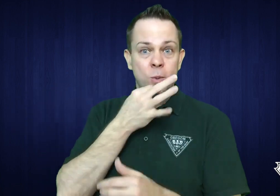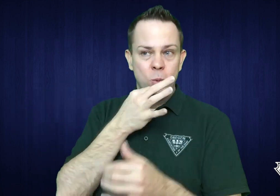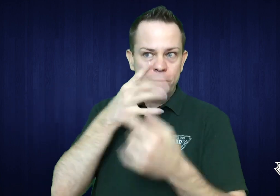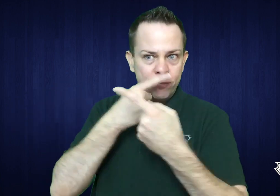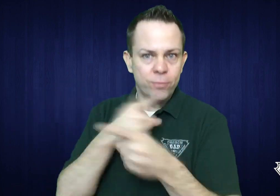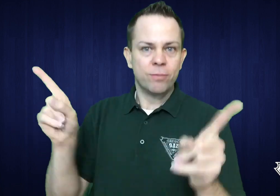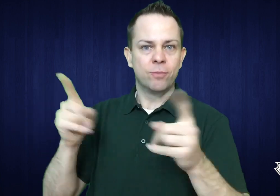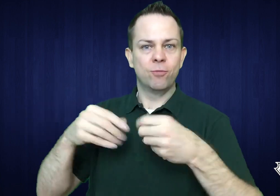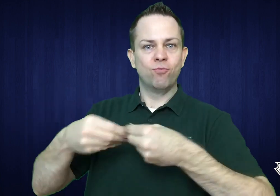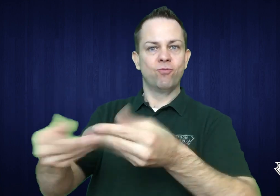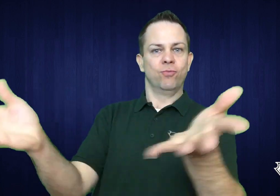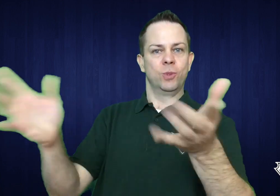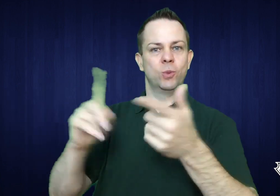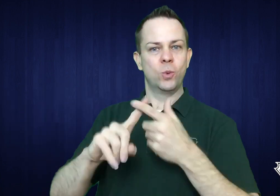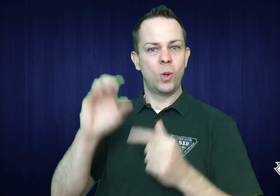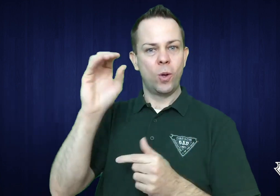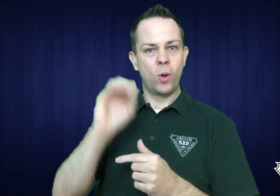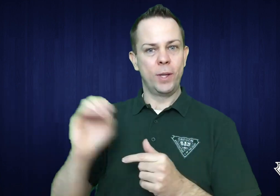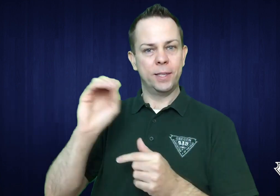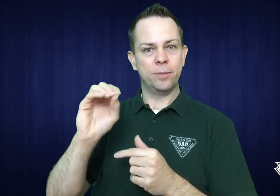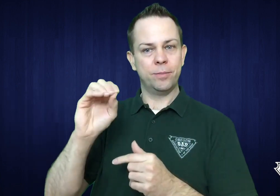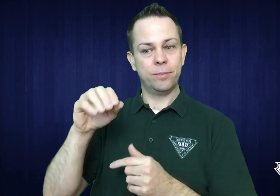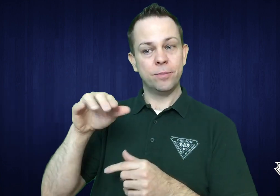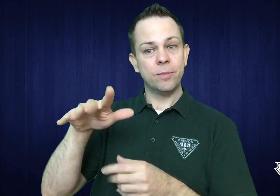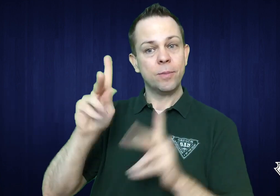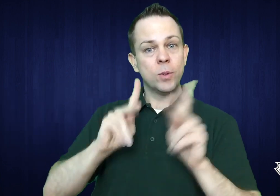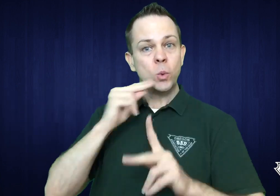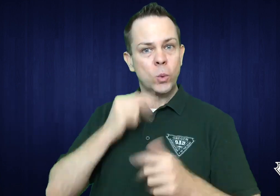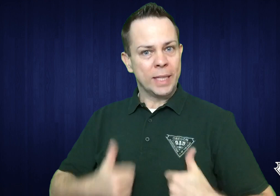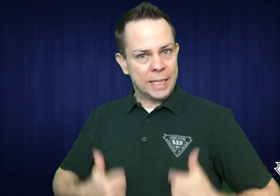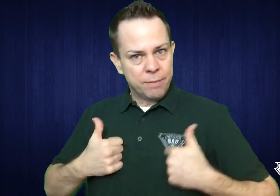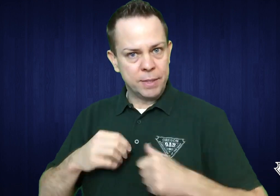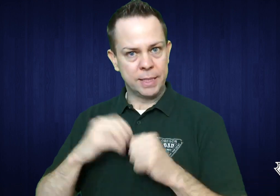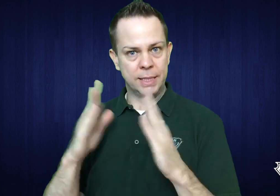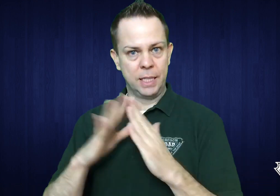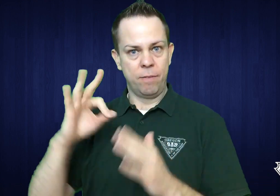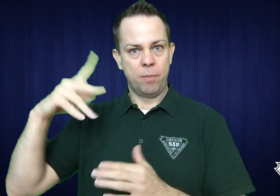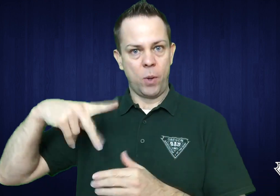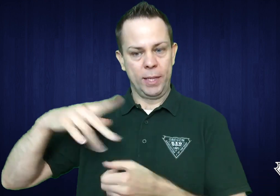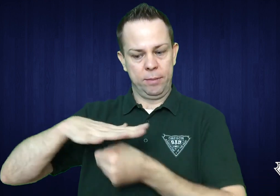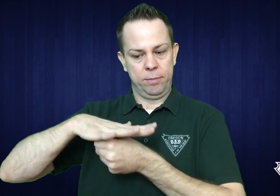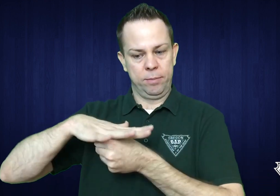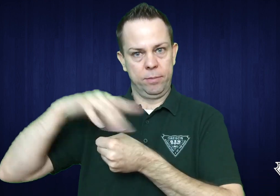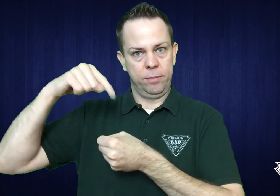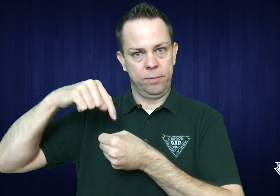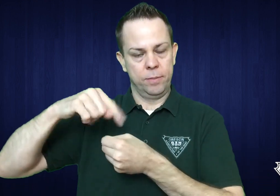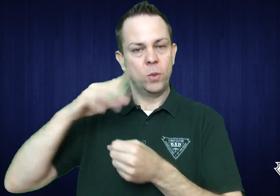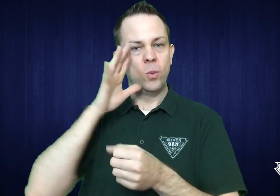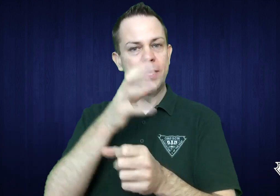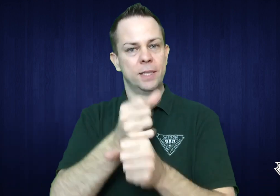Soon they will be announcing that Oregon residents in the City of Portland